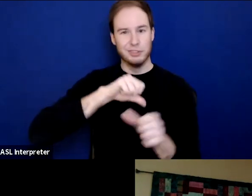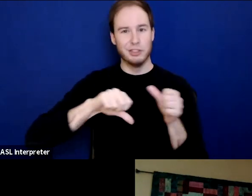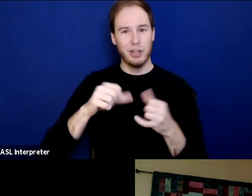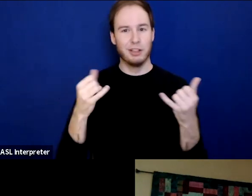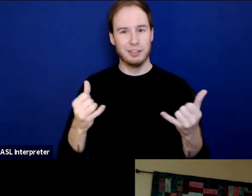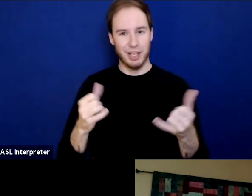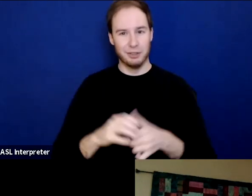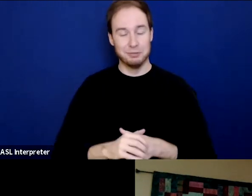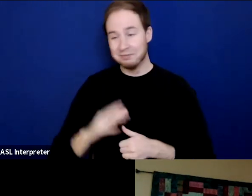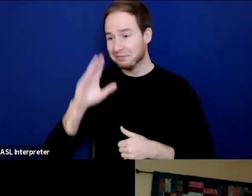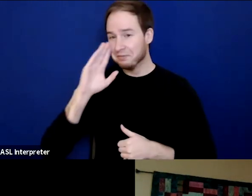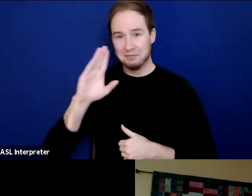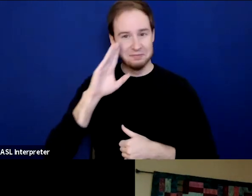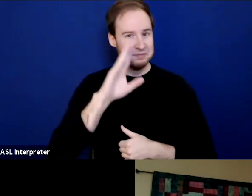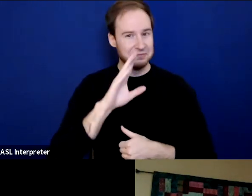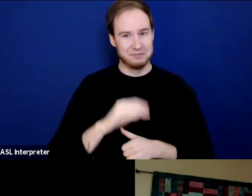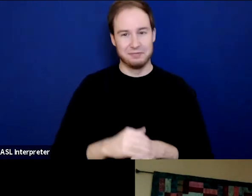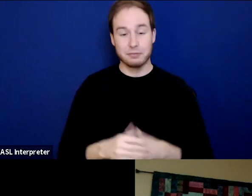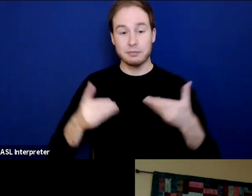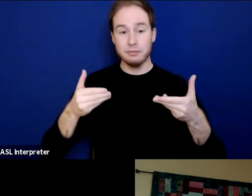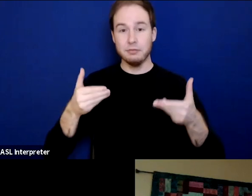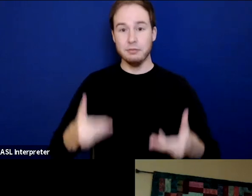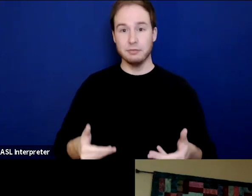Hello, all. I am delighted to be with you.